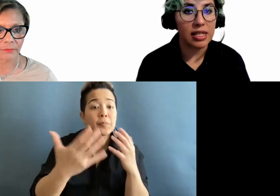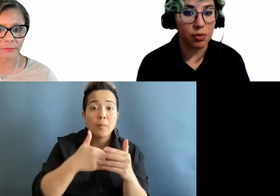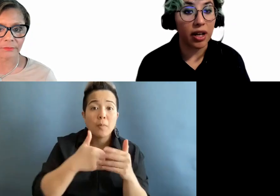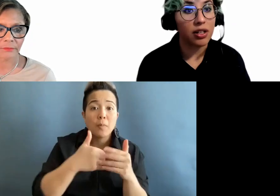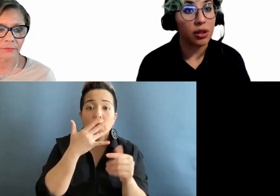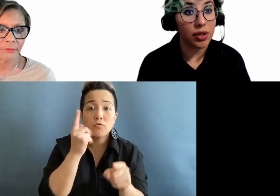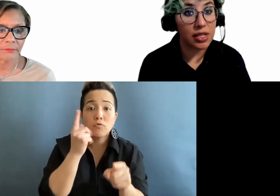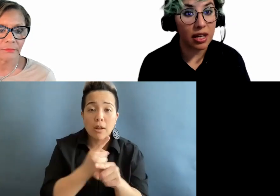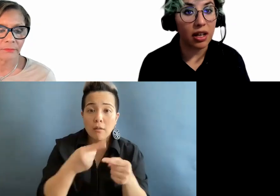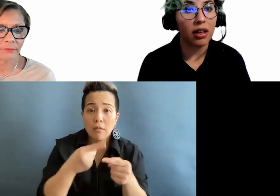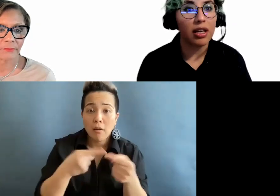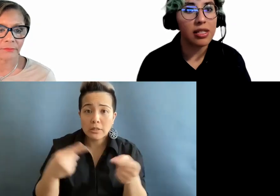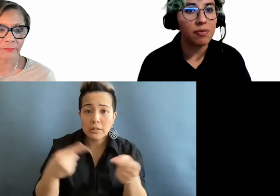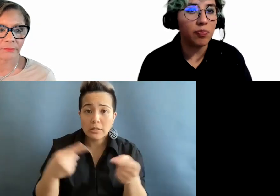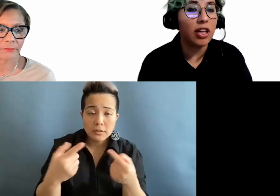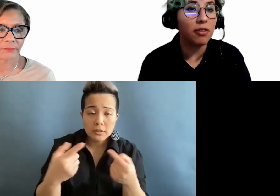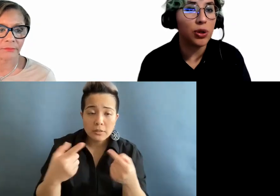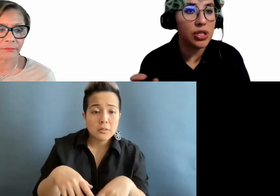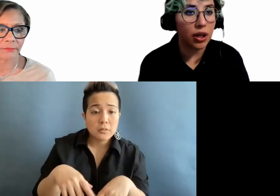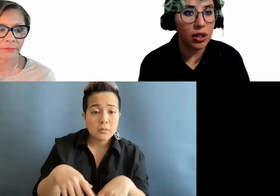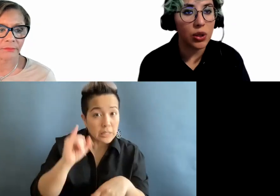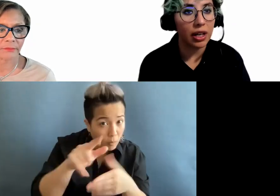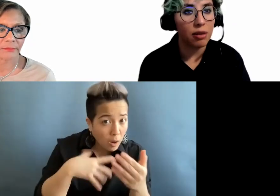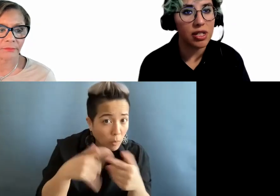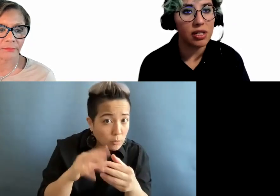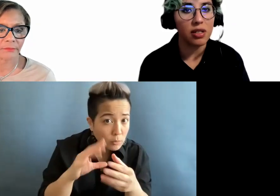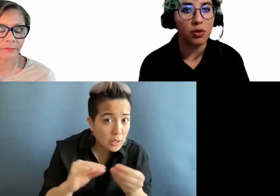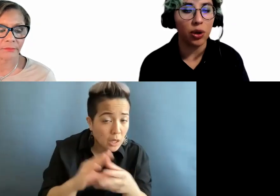this what I actually want to say? If you are starting to look at images, this is where you